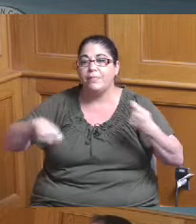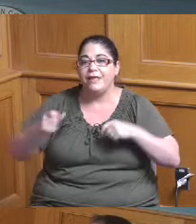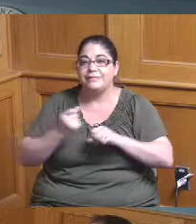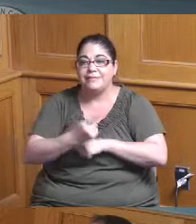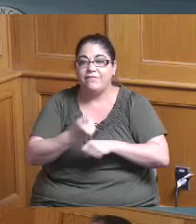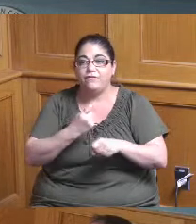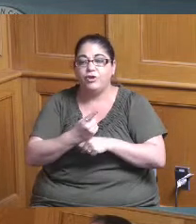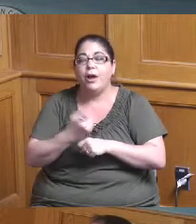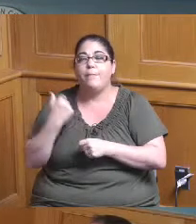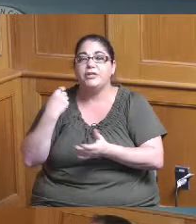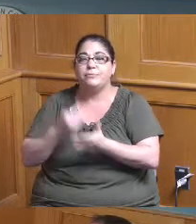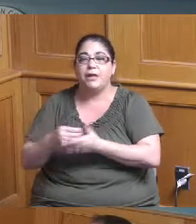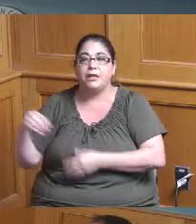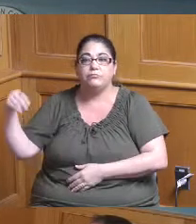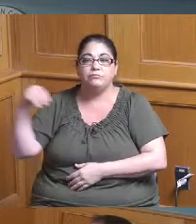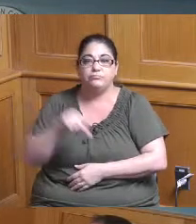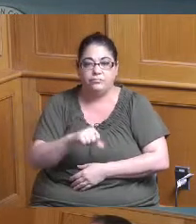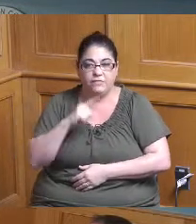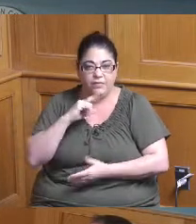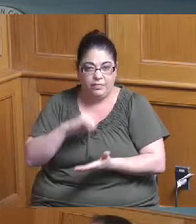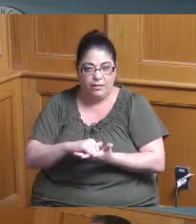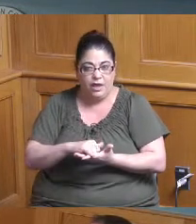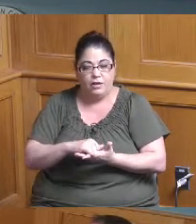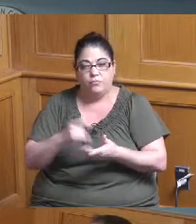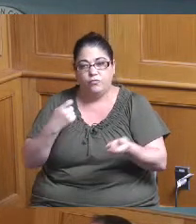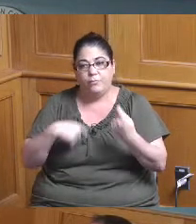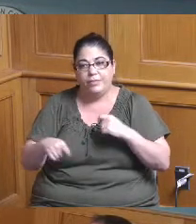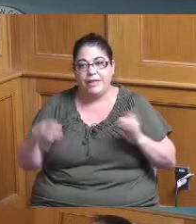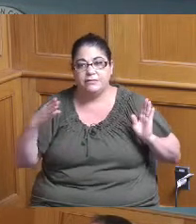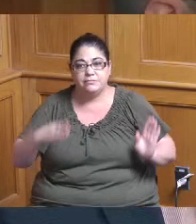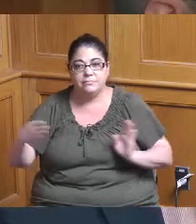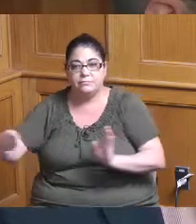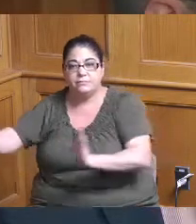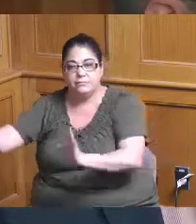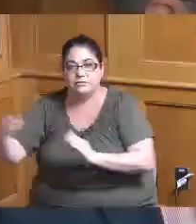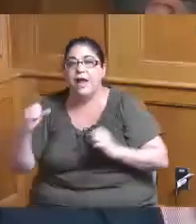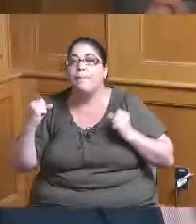that can you when you come back give us a better understanding how much pipe we're talking about